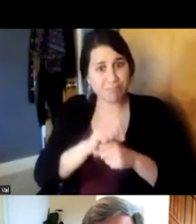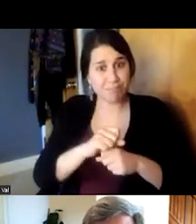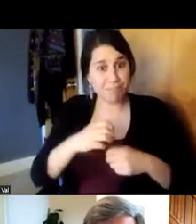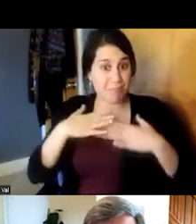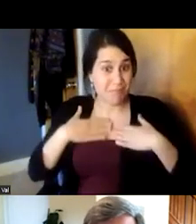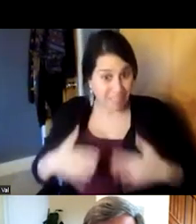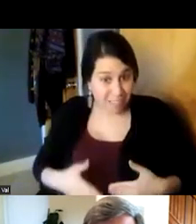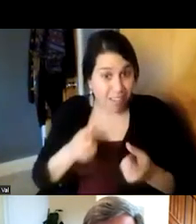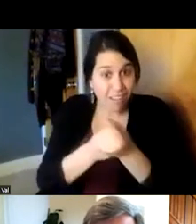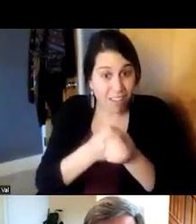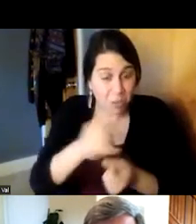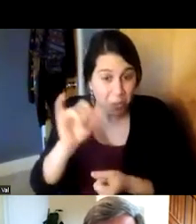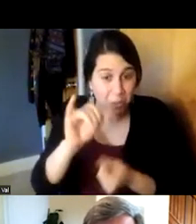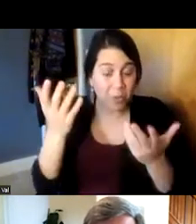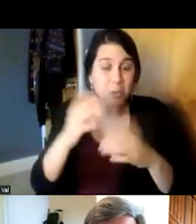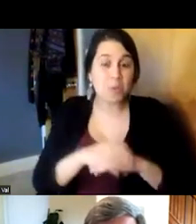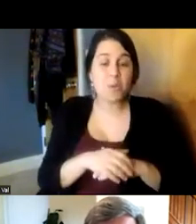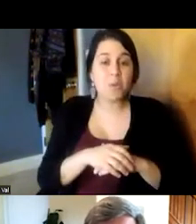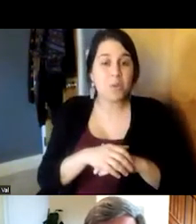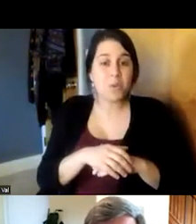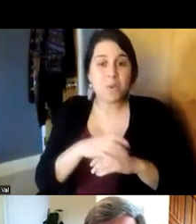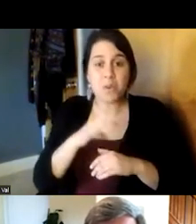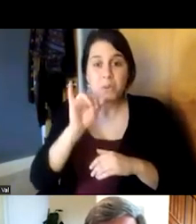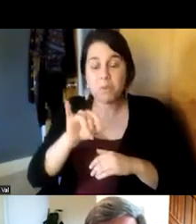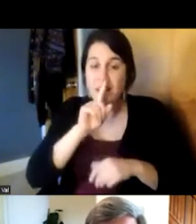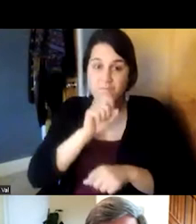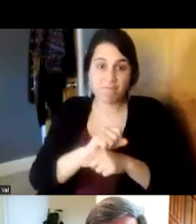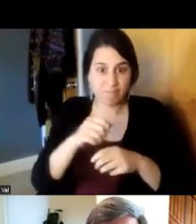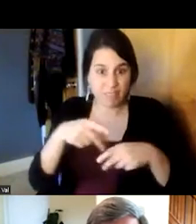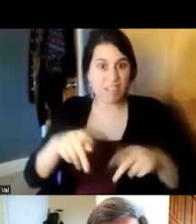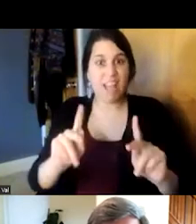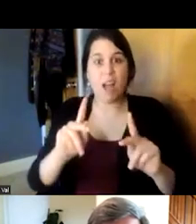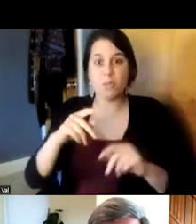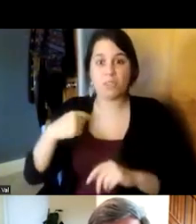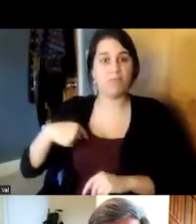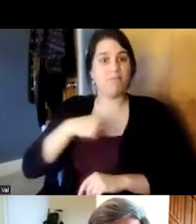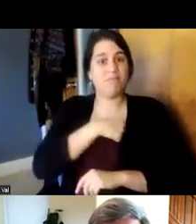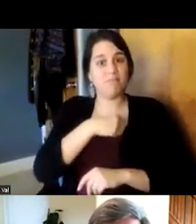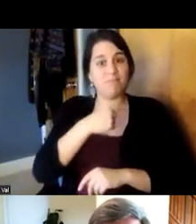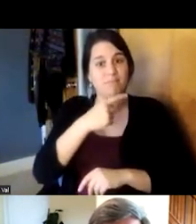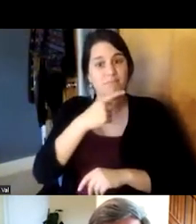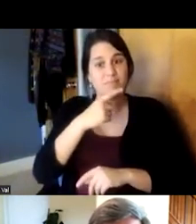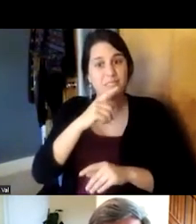in our program it truly provides the ability for us to be patient centered and treat the whole